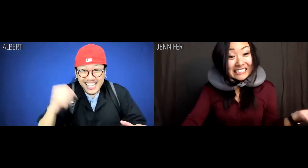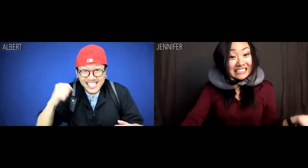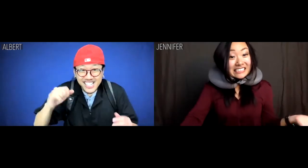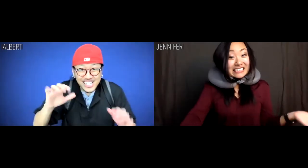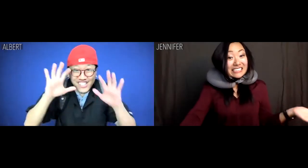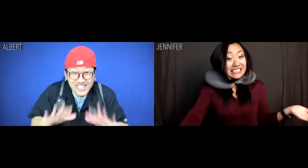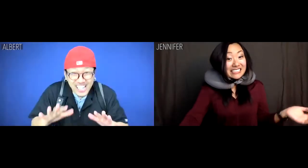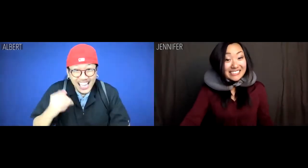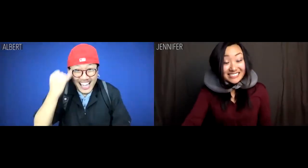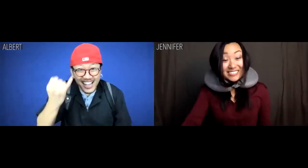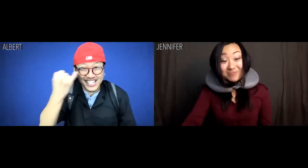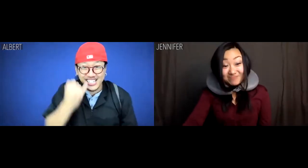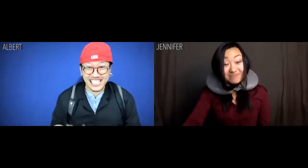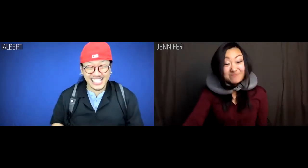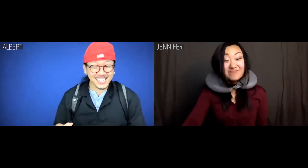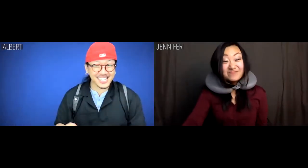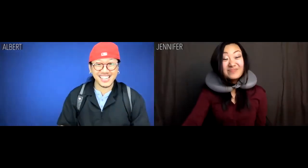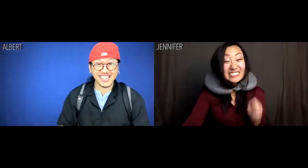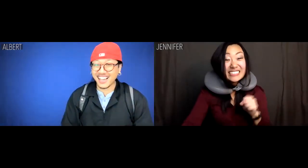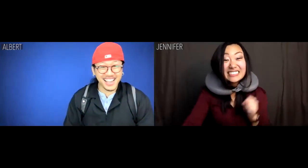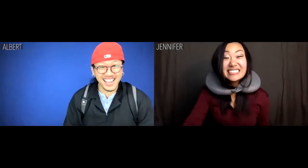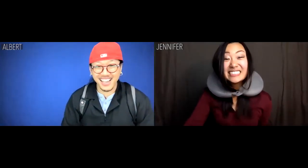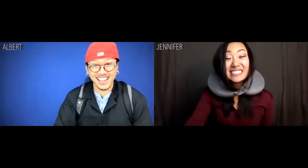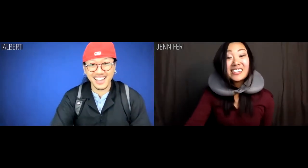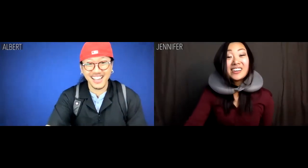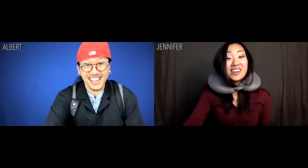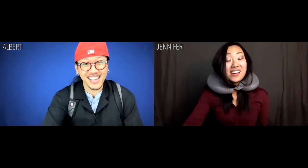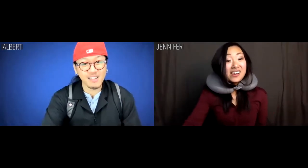Albert: This was a great idea, Jen. Jennifer: Yeah!